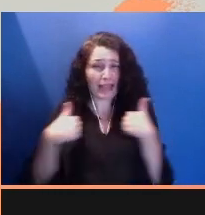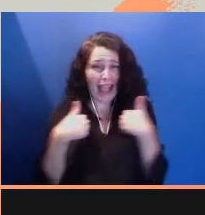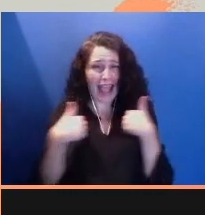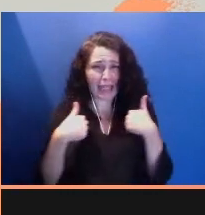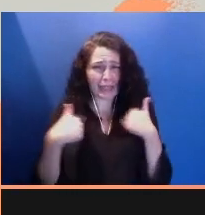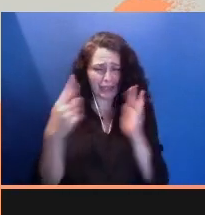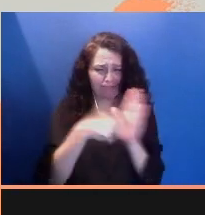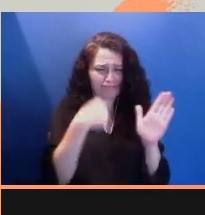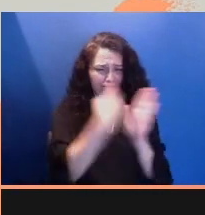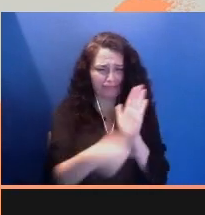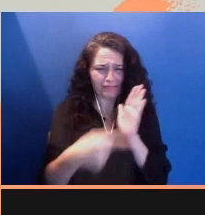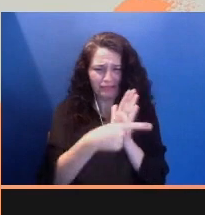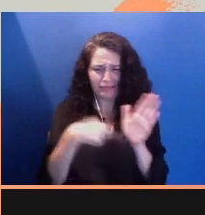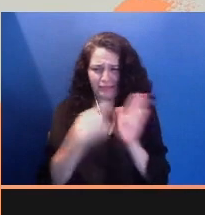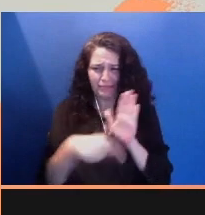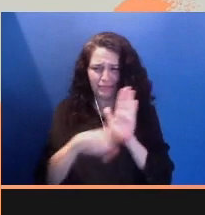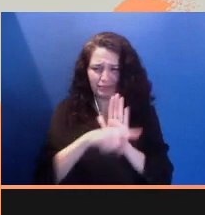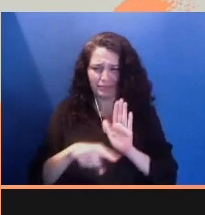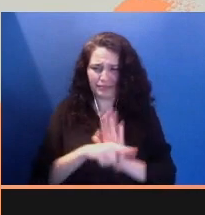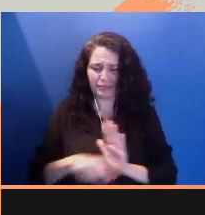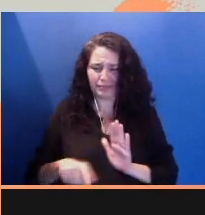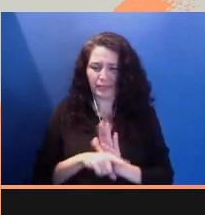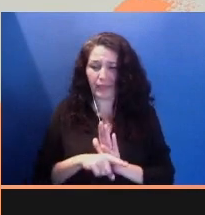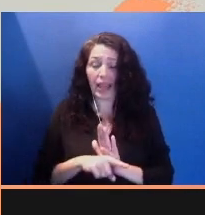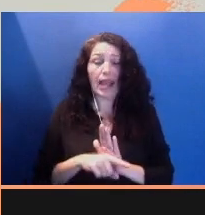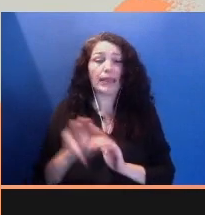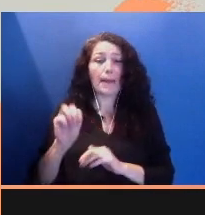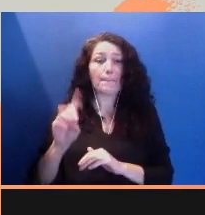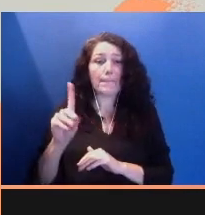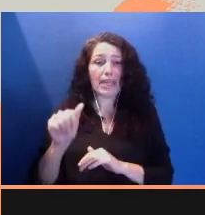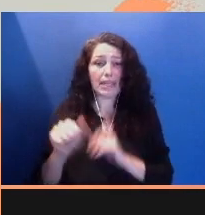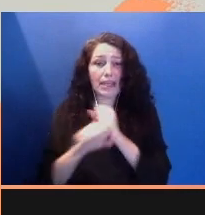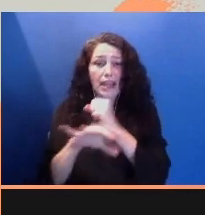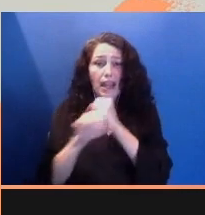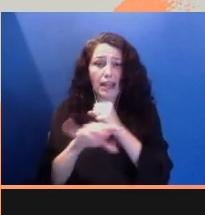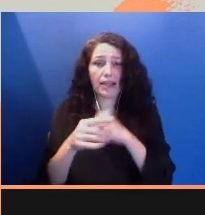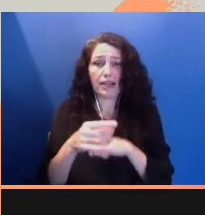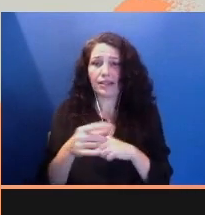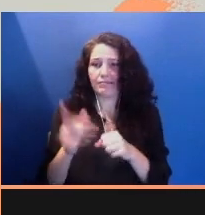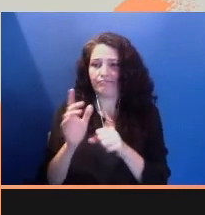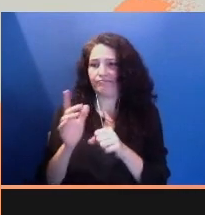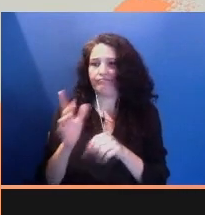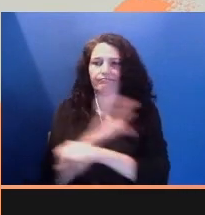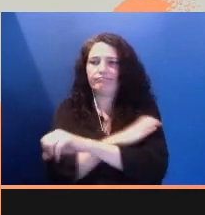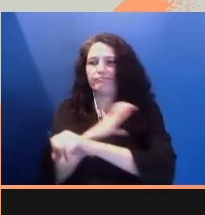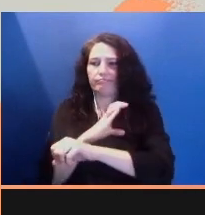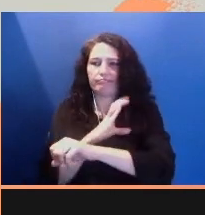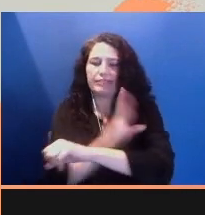The media collude in demonizing and disempowering us when we are not part of the storytelling.